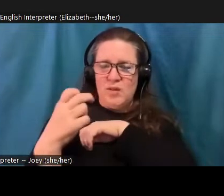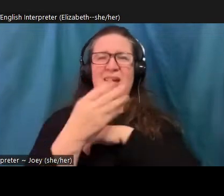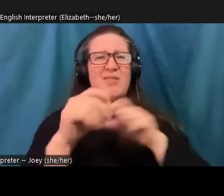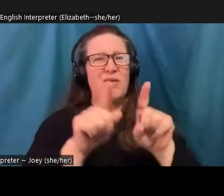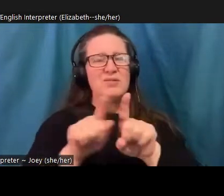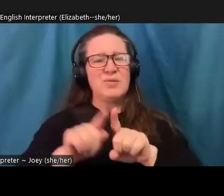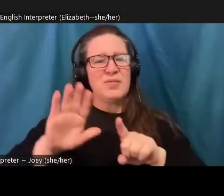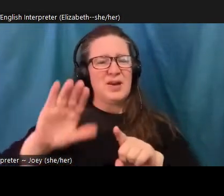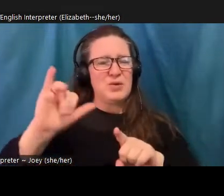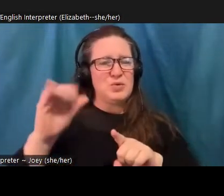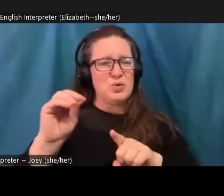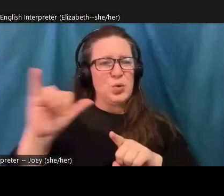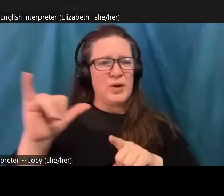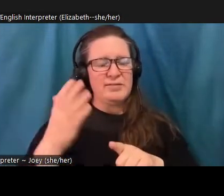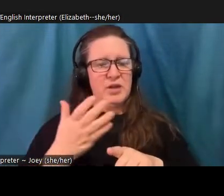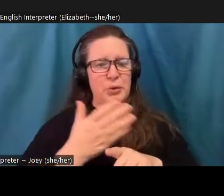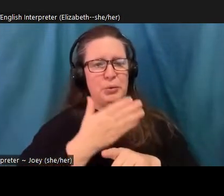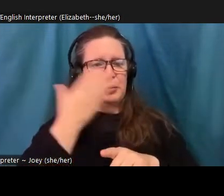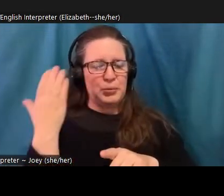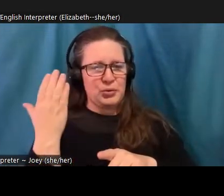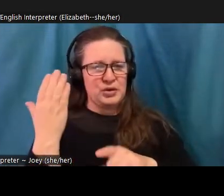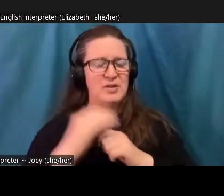moral injury to describe how climate change undercuts